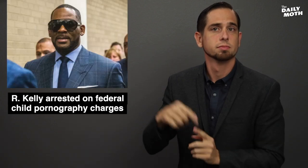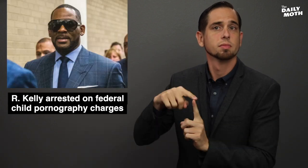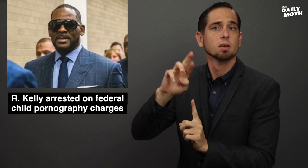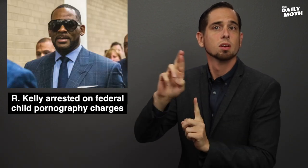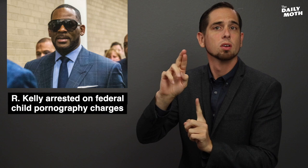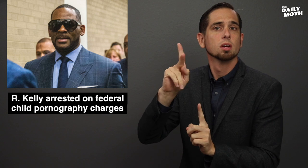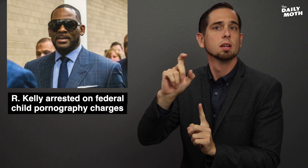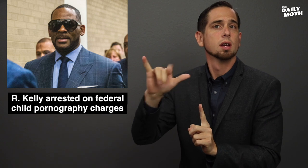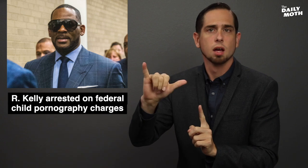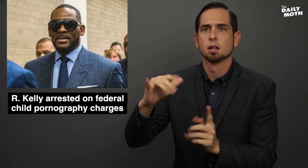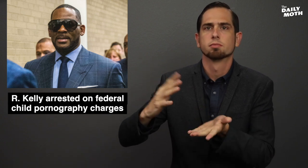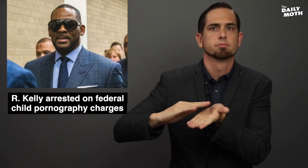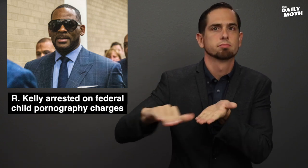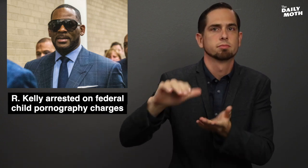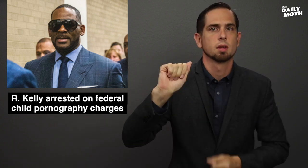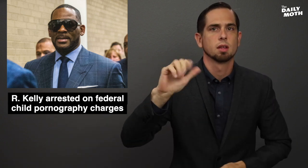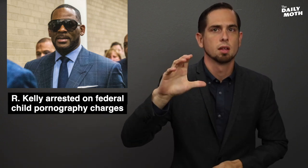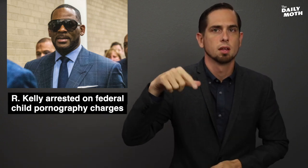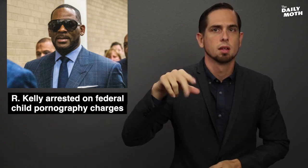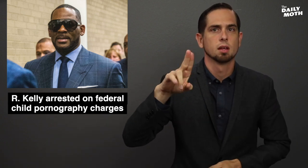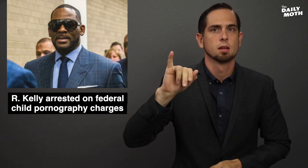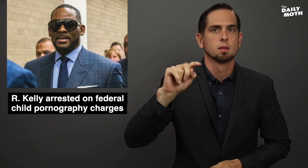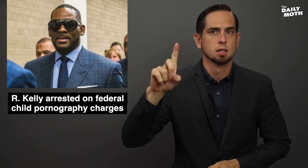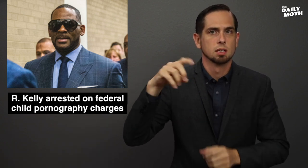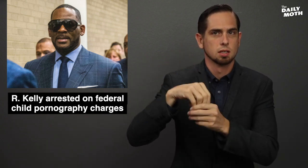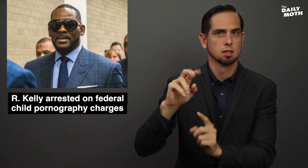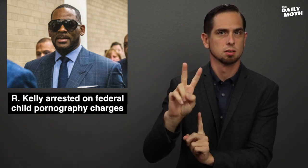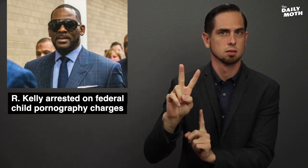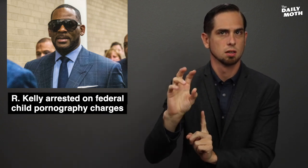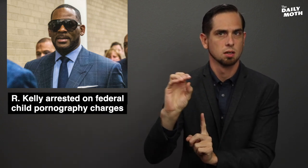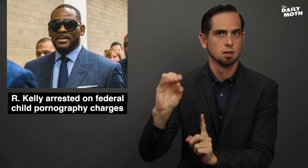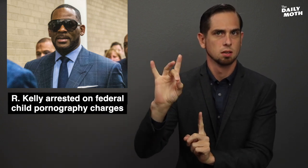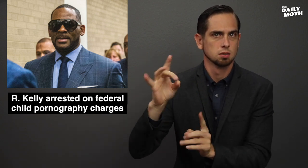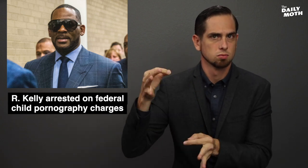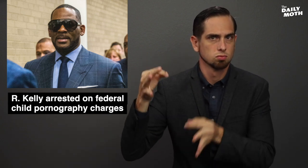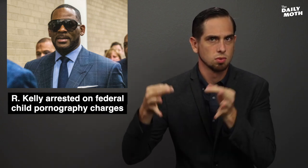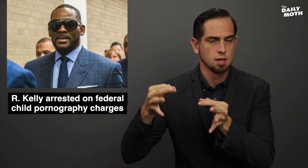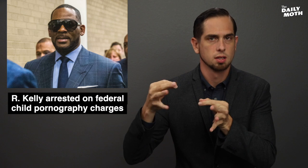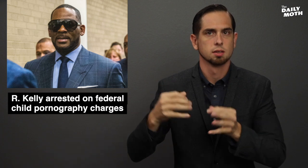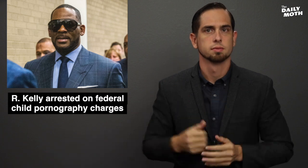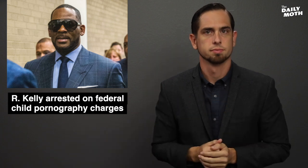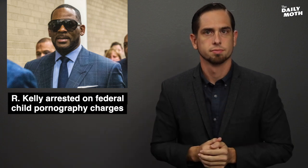He was acquitted in a 2008 trial.